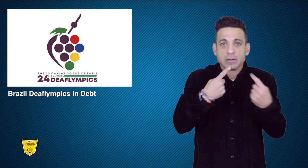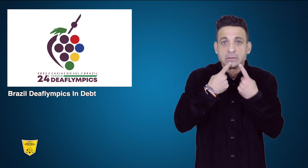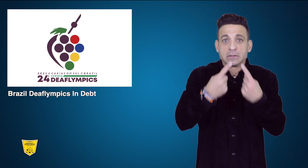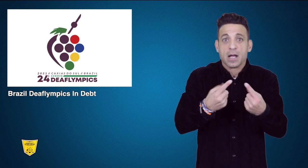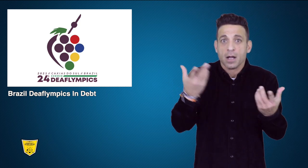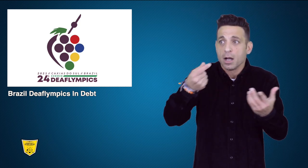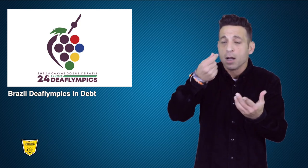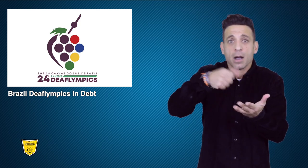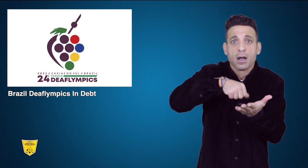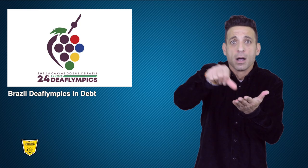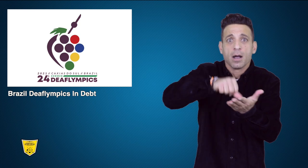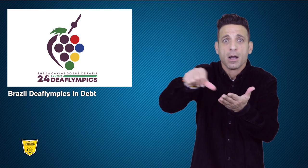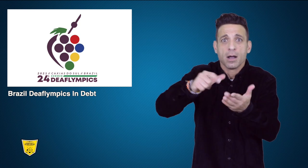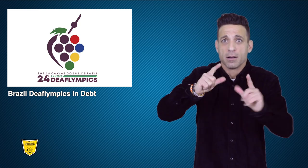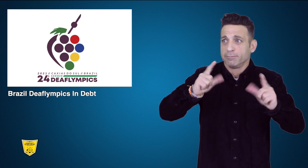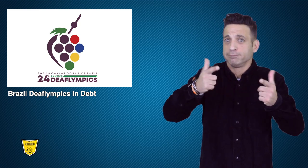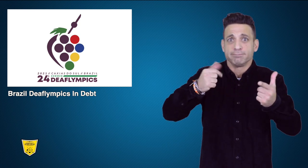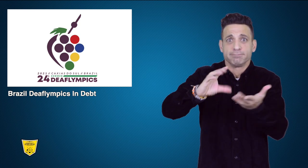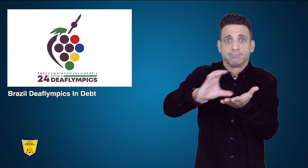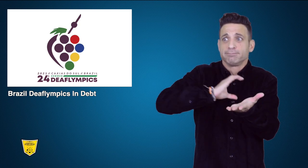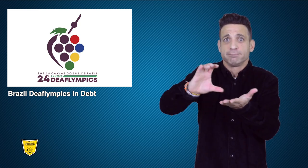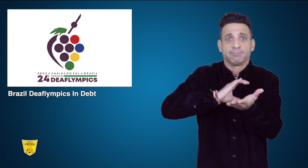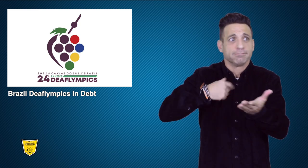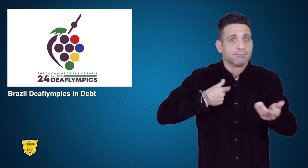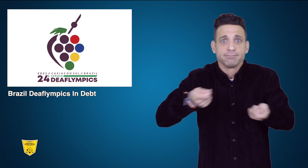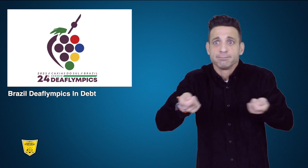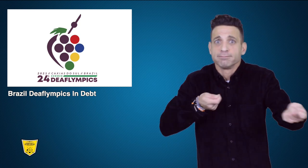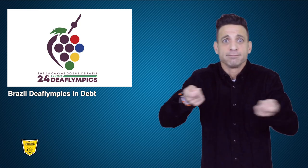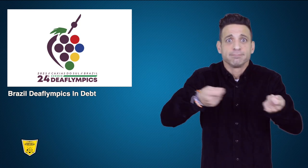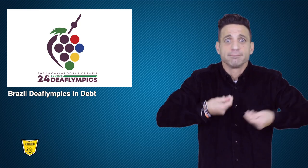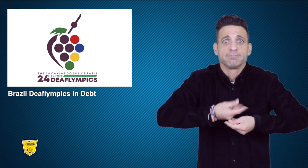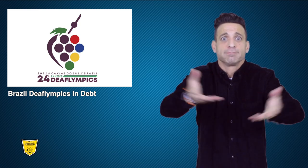from a wide range of suppliers claimed to be owed as much